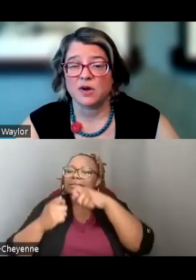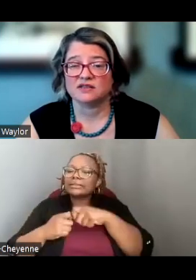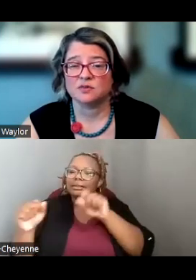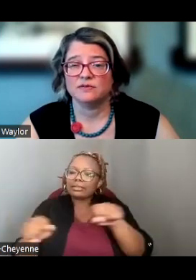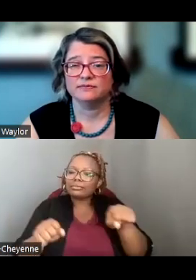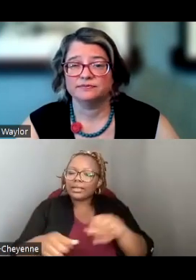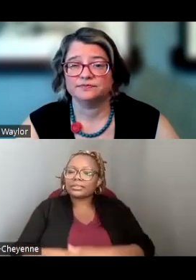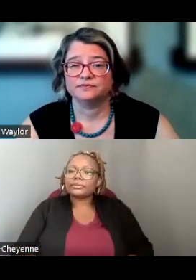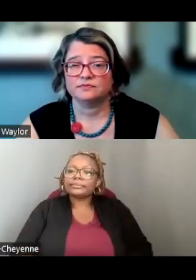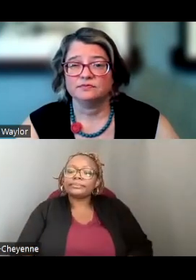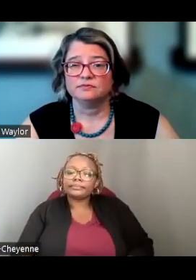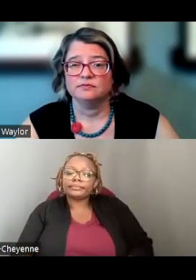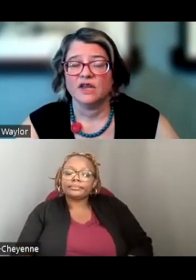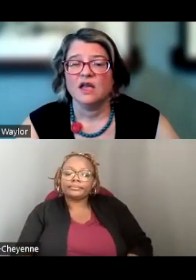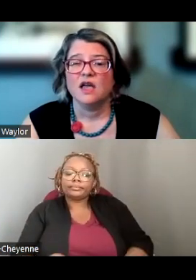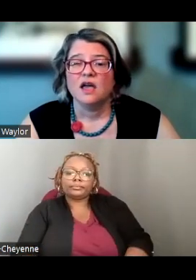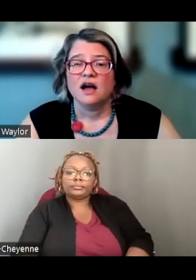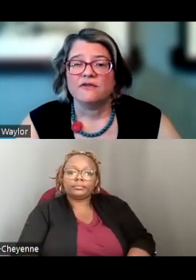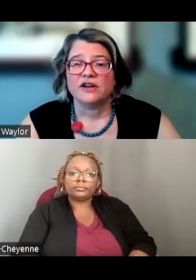POSSIBLE.